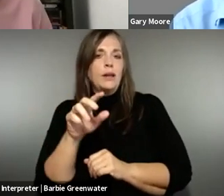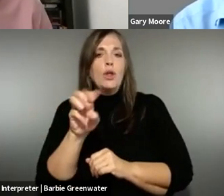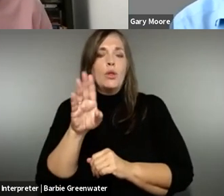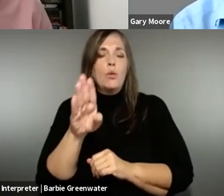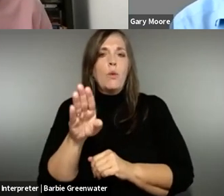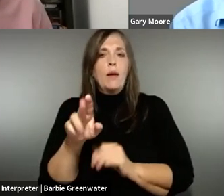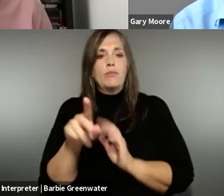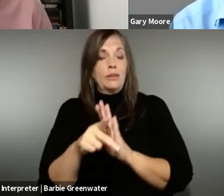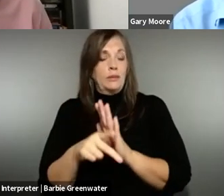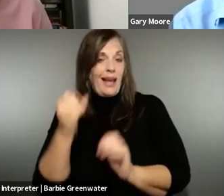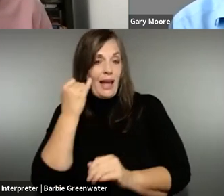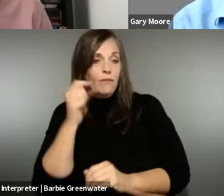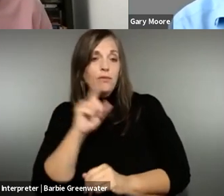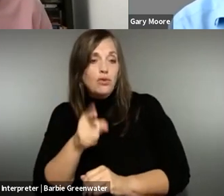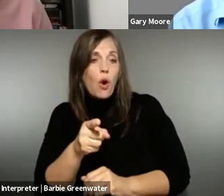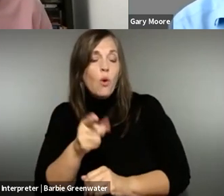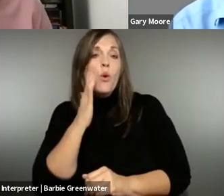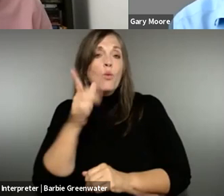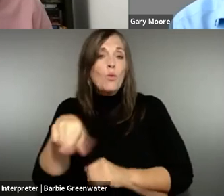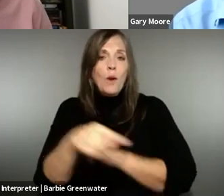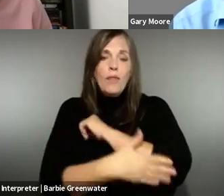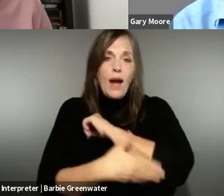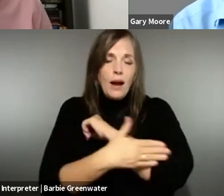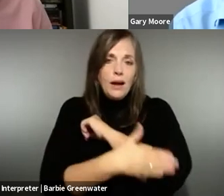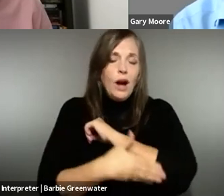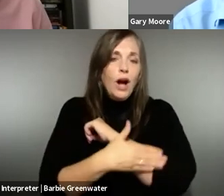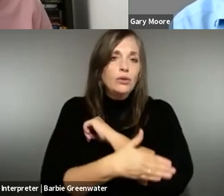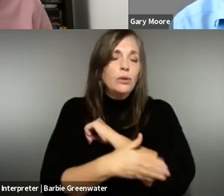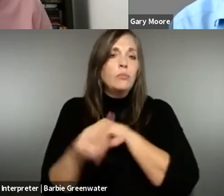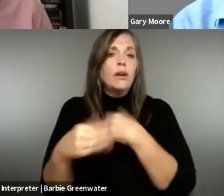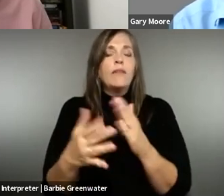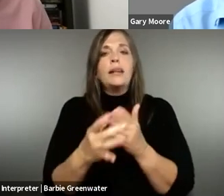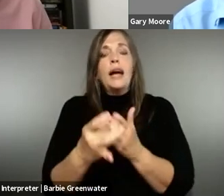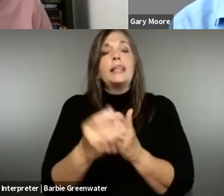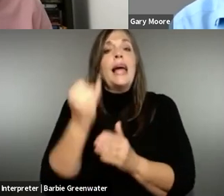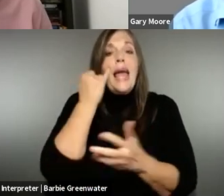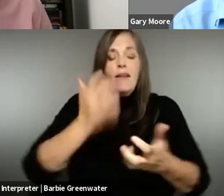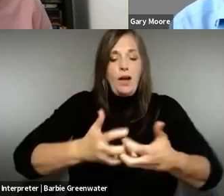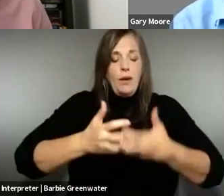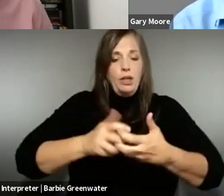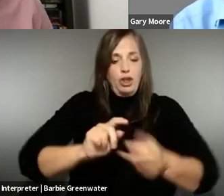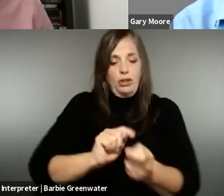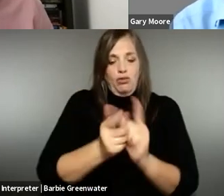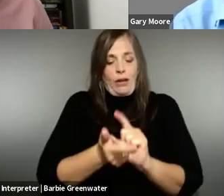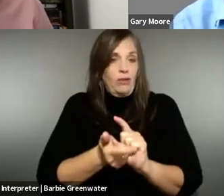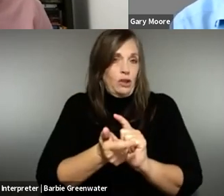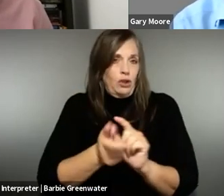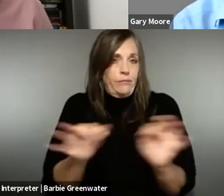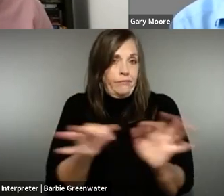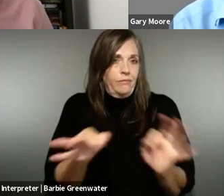of their requirements for the understanding web accessibility principle. If so. Will the country's requirements provide guidance if